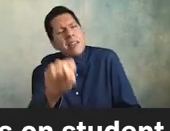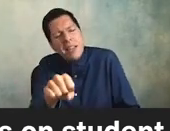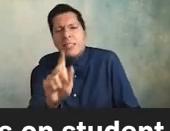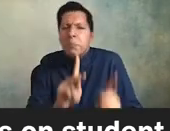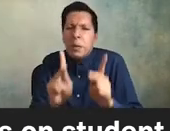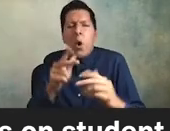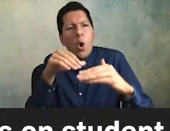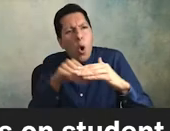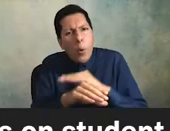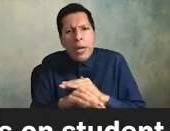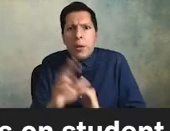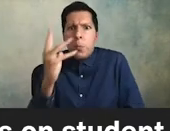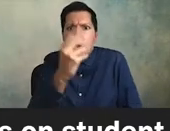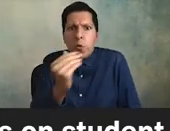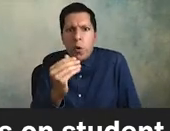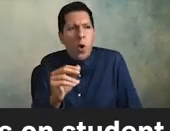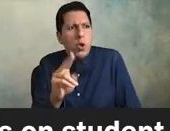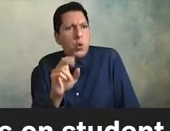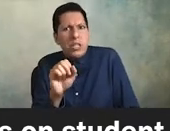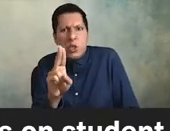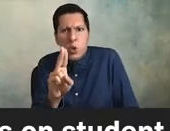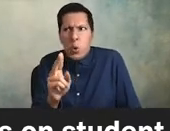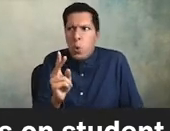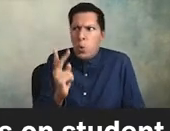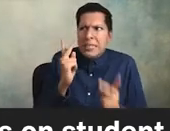there at cal state northridge i know they do i've been in this beautiful space they come there